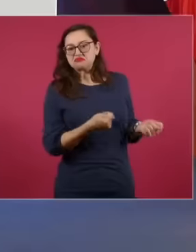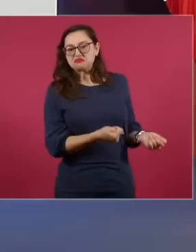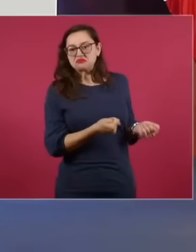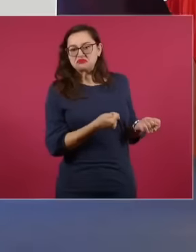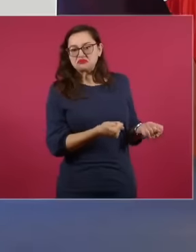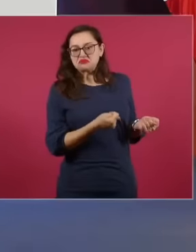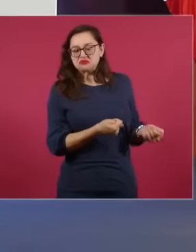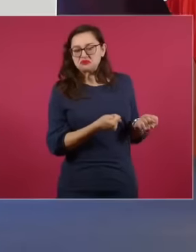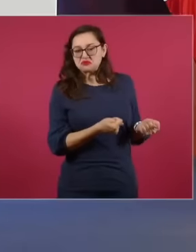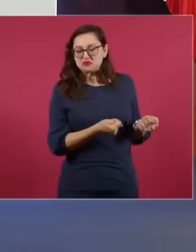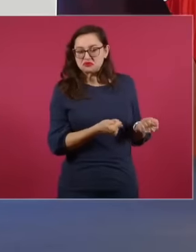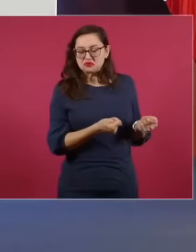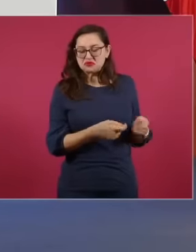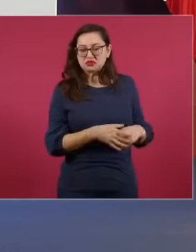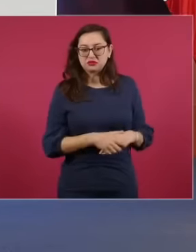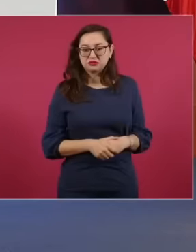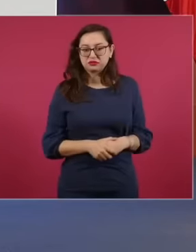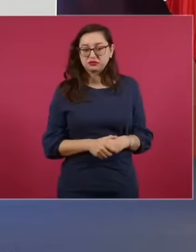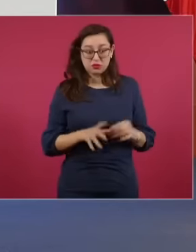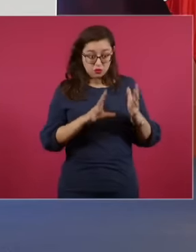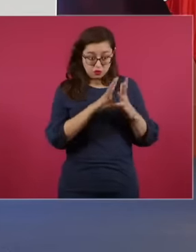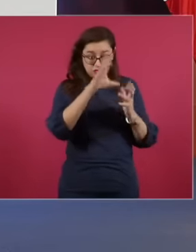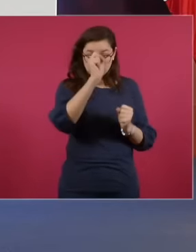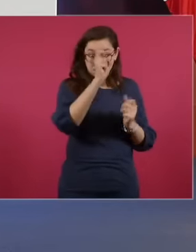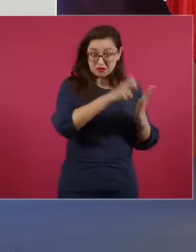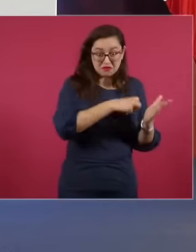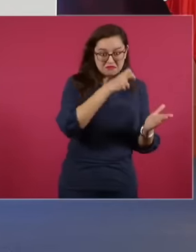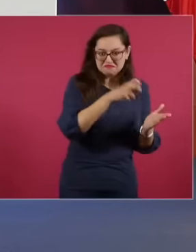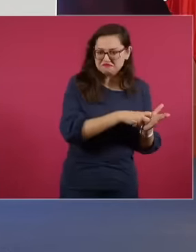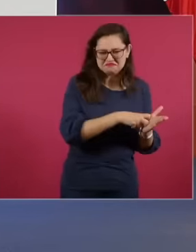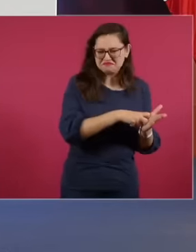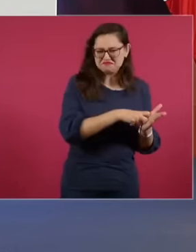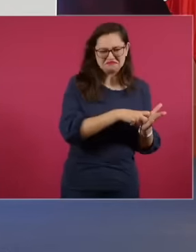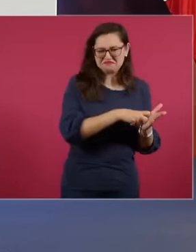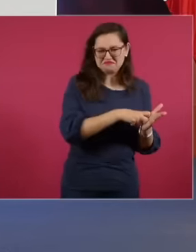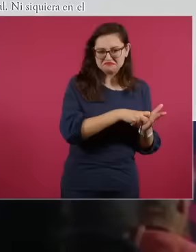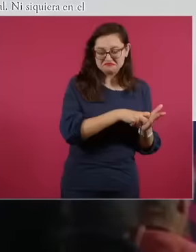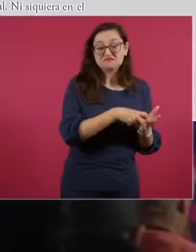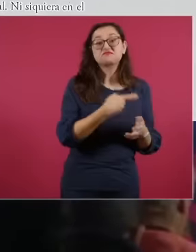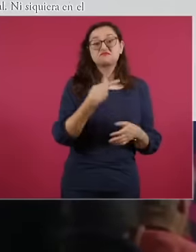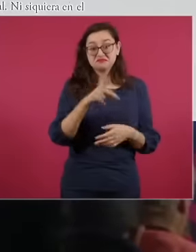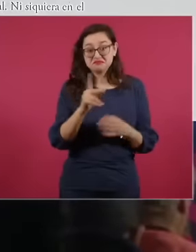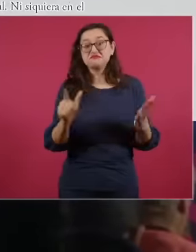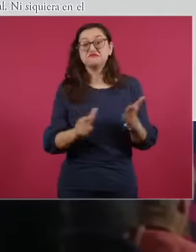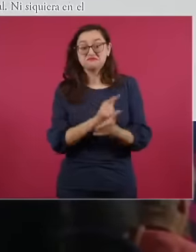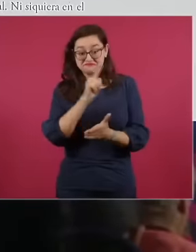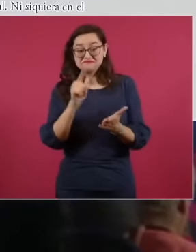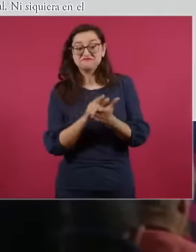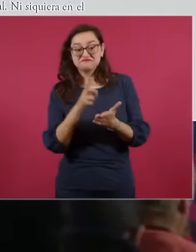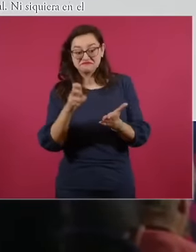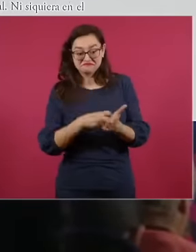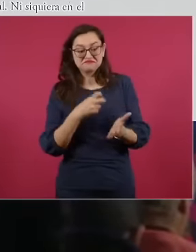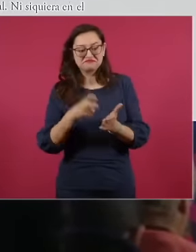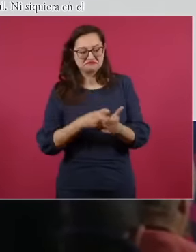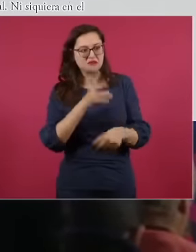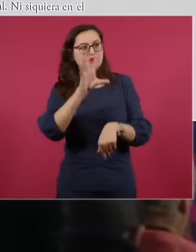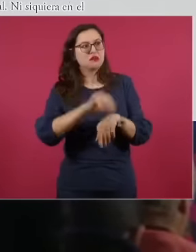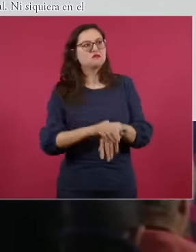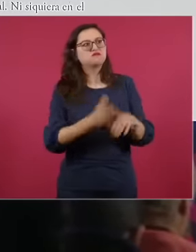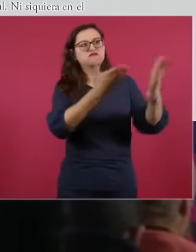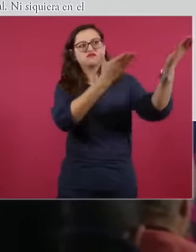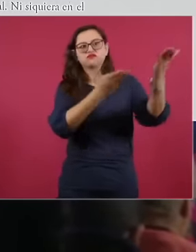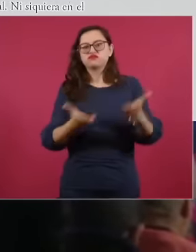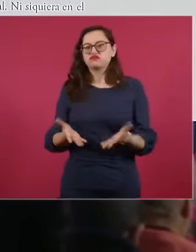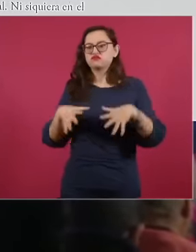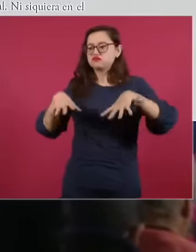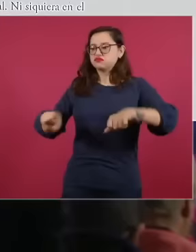a media that has always been pimps of these media outlets launched a